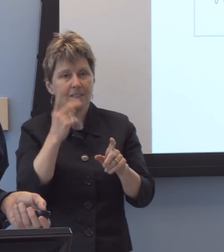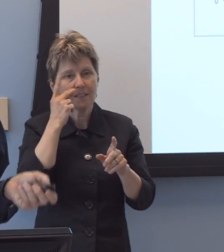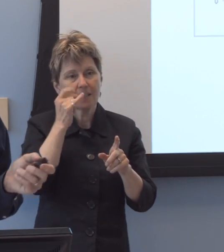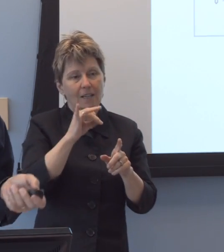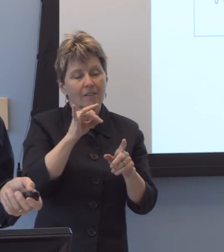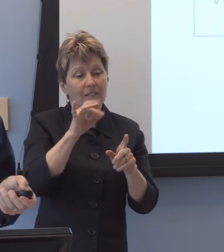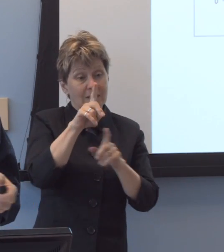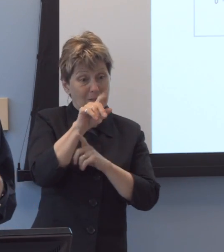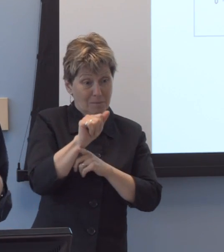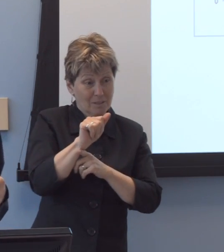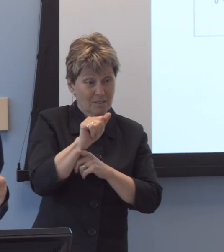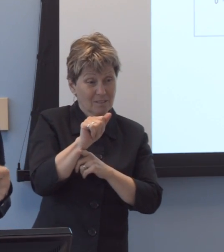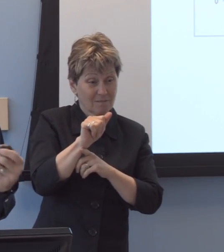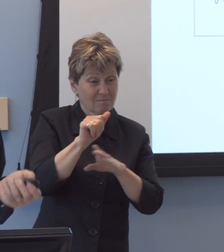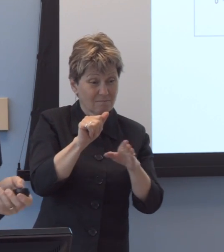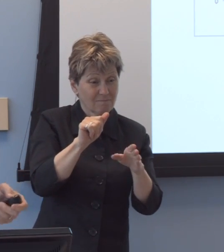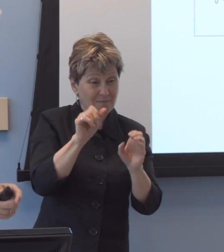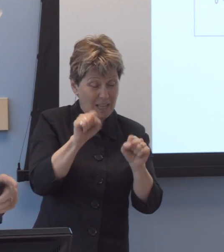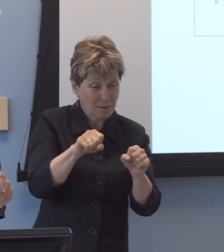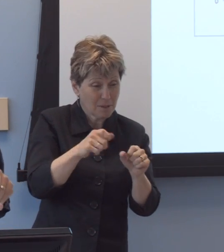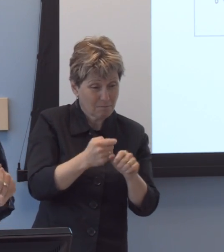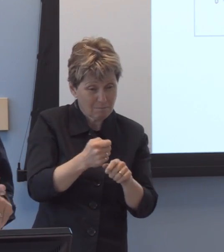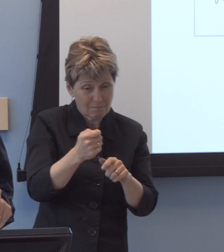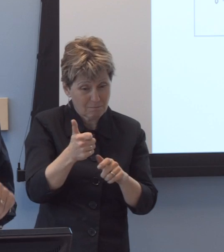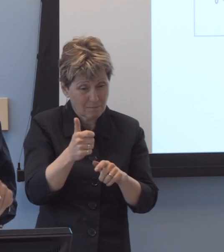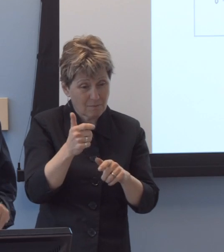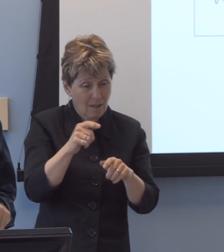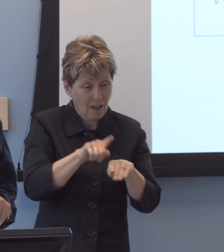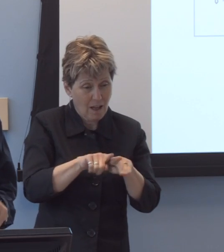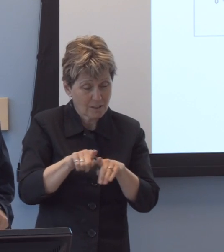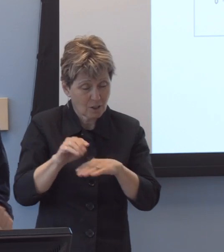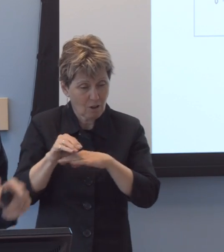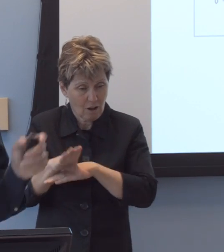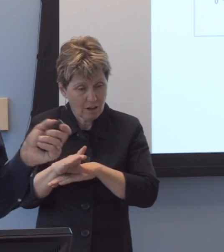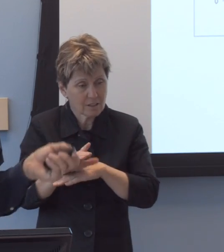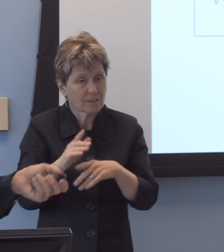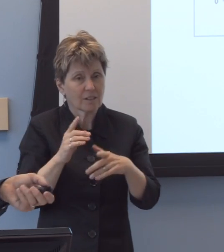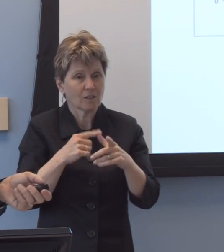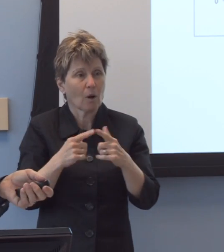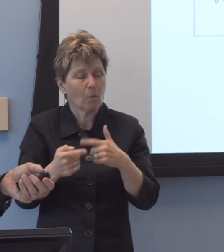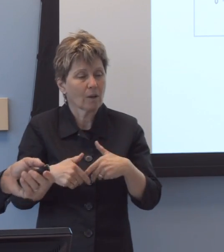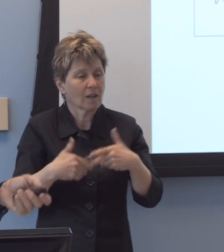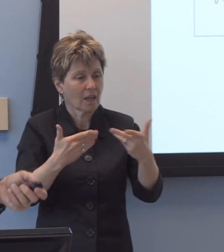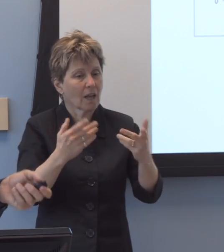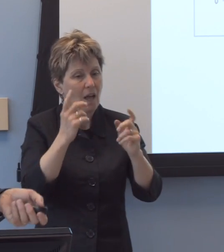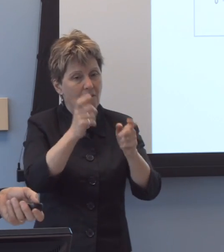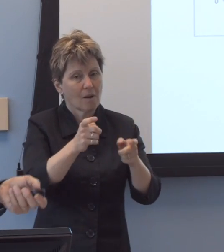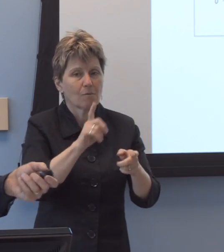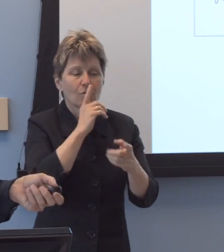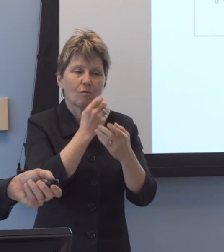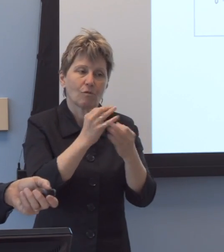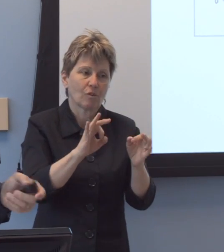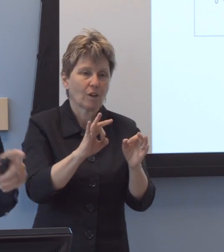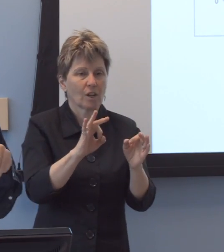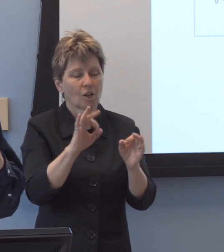and if not, we extended to them free comprehensive neuropsychological assessment to try to identify whether or not